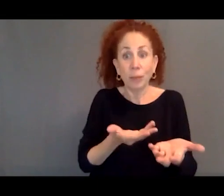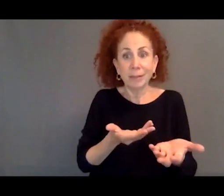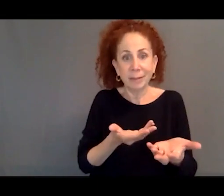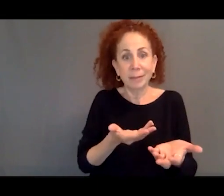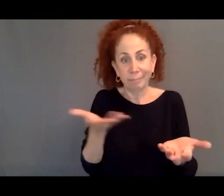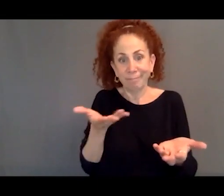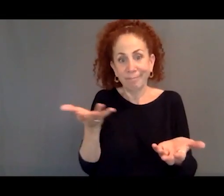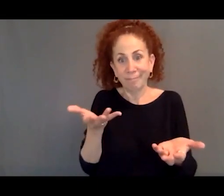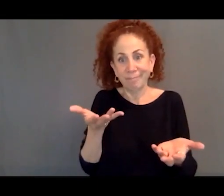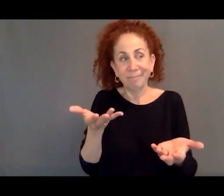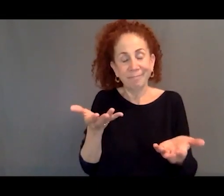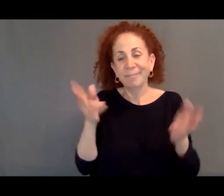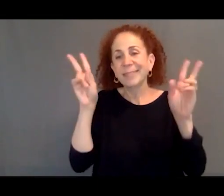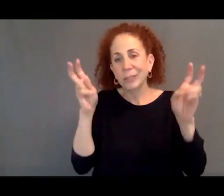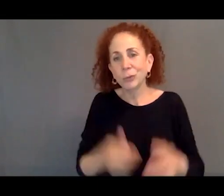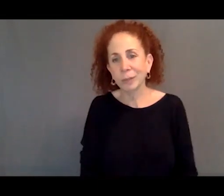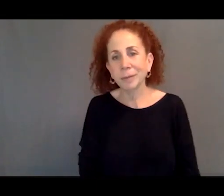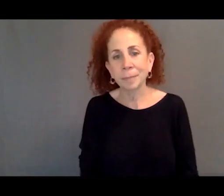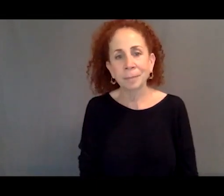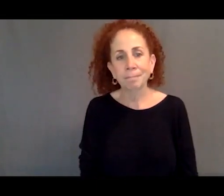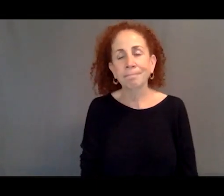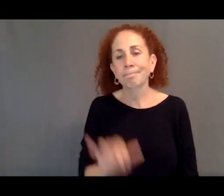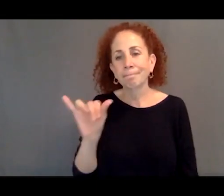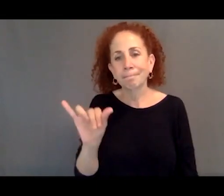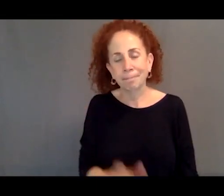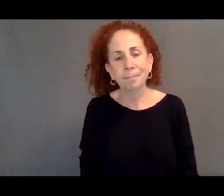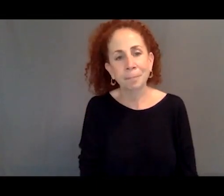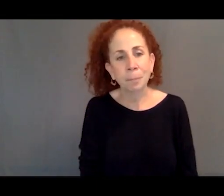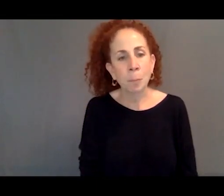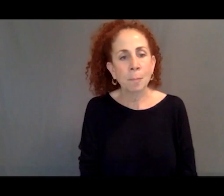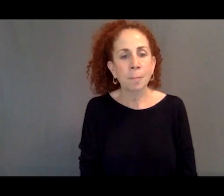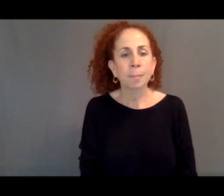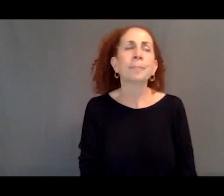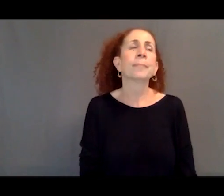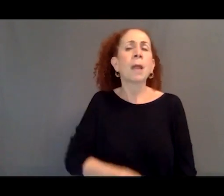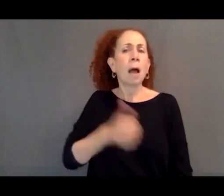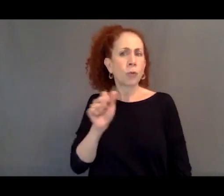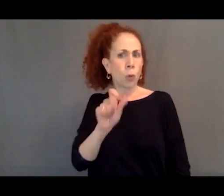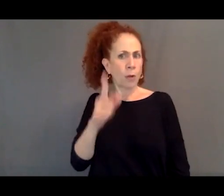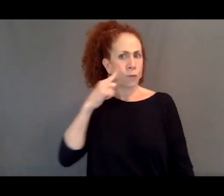Yes, that creates issues. Yeah. I also had a question myself.